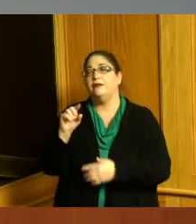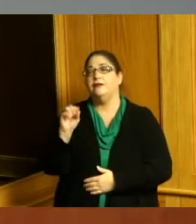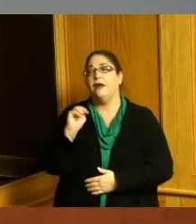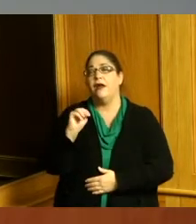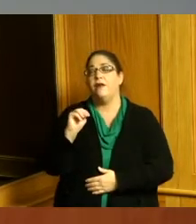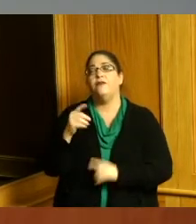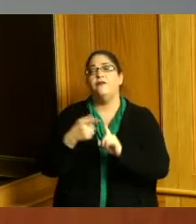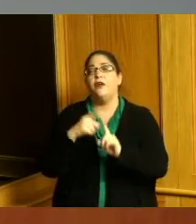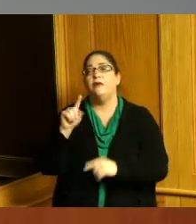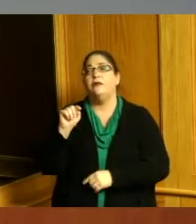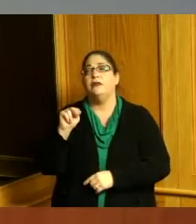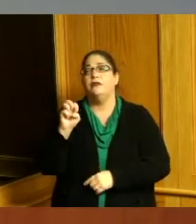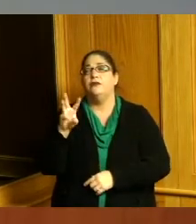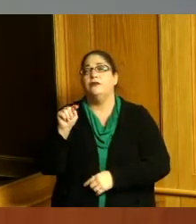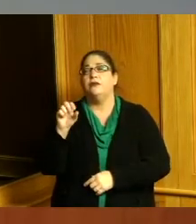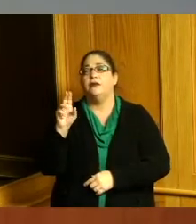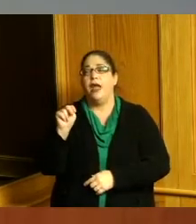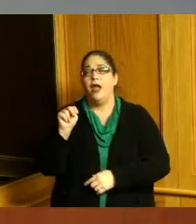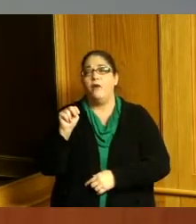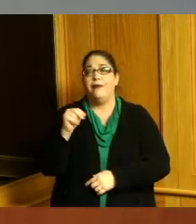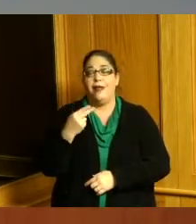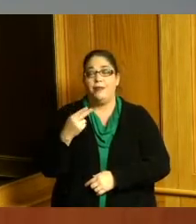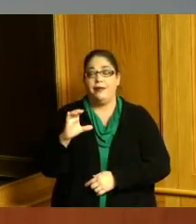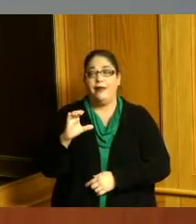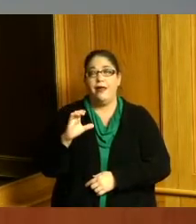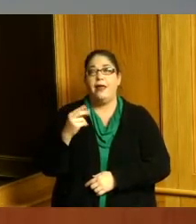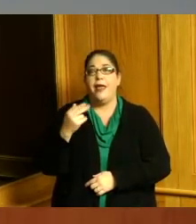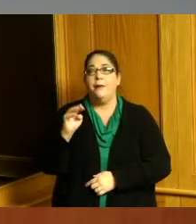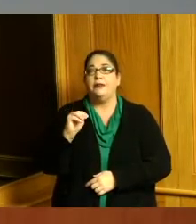you know the Hamilton County Addiction Response Coalition has always been very involved in this